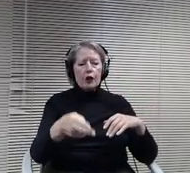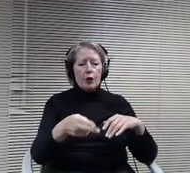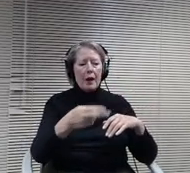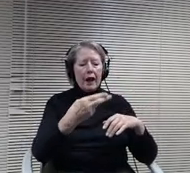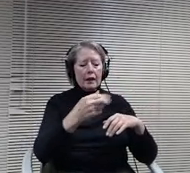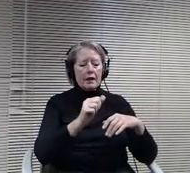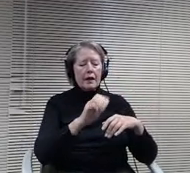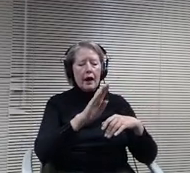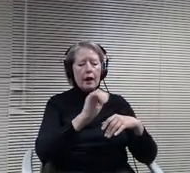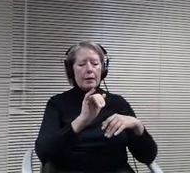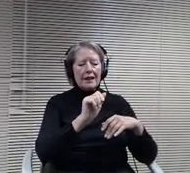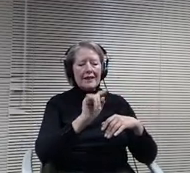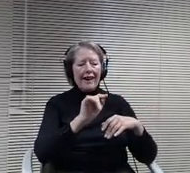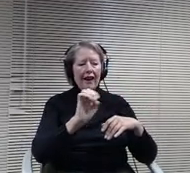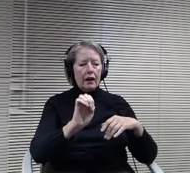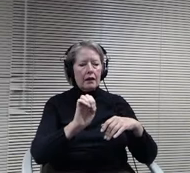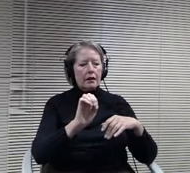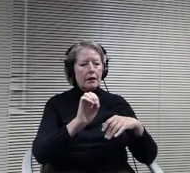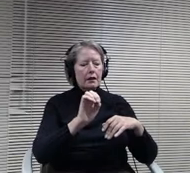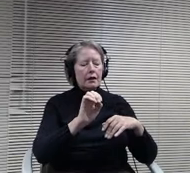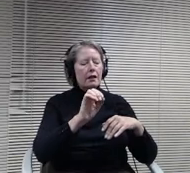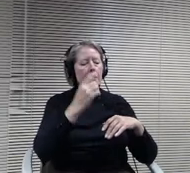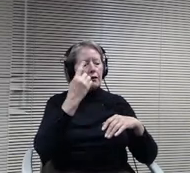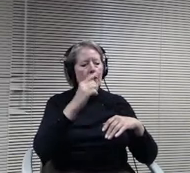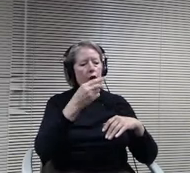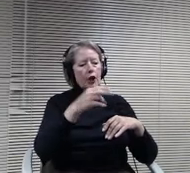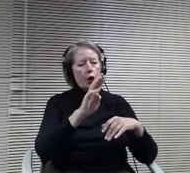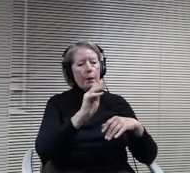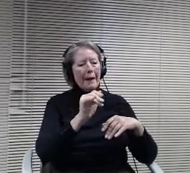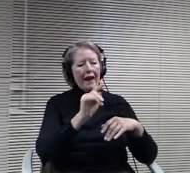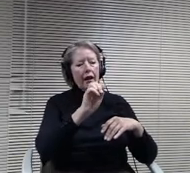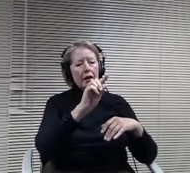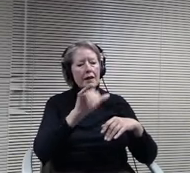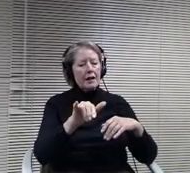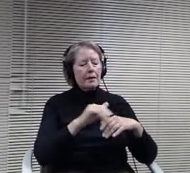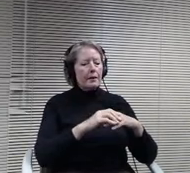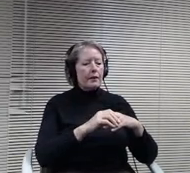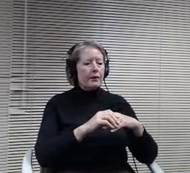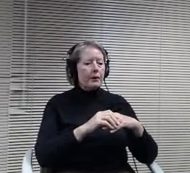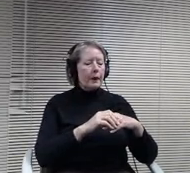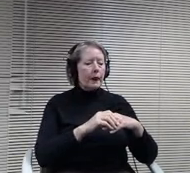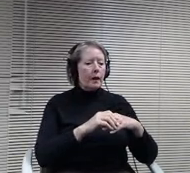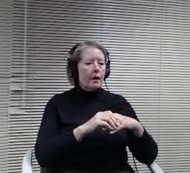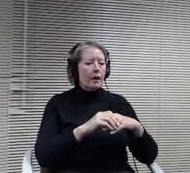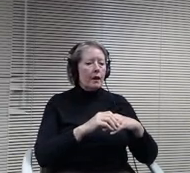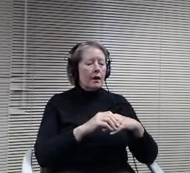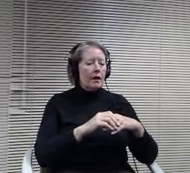Eight years ago when we started advantage, we looked at the idea of guest instructors and mentors and I'll talk about that measure